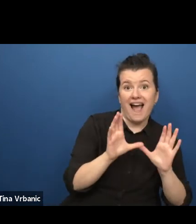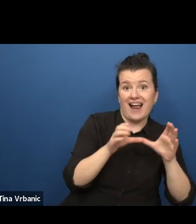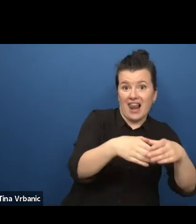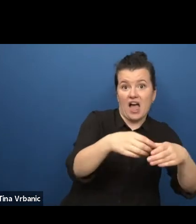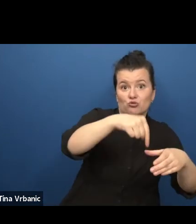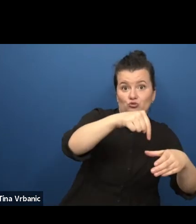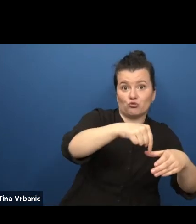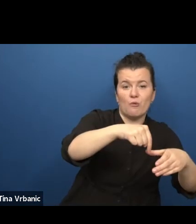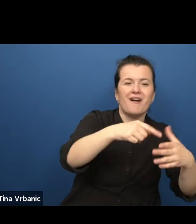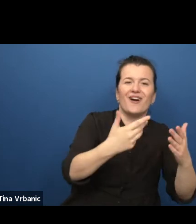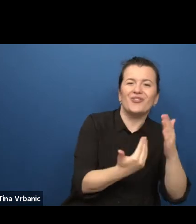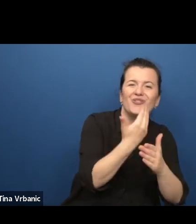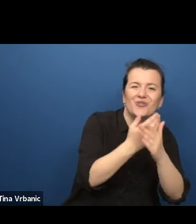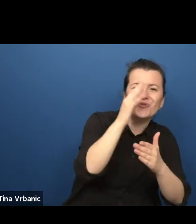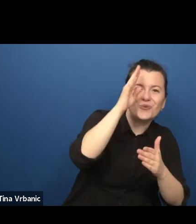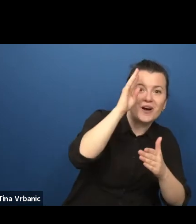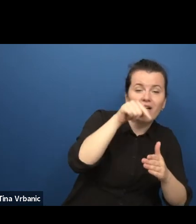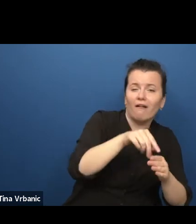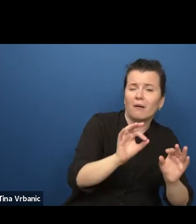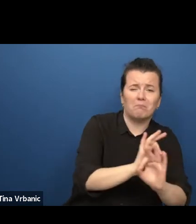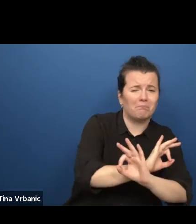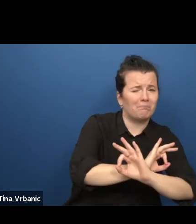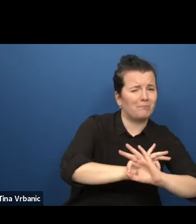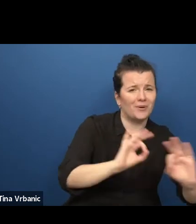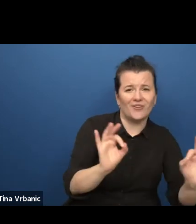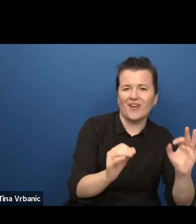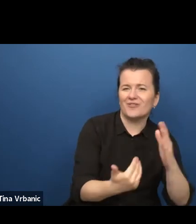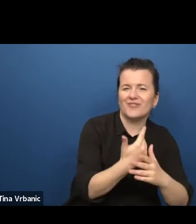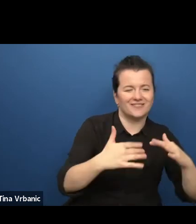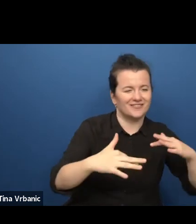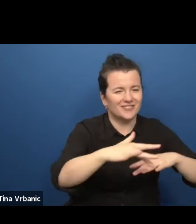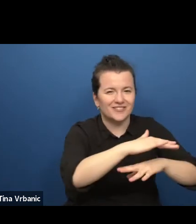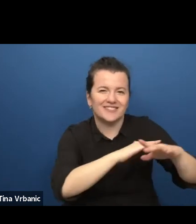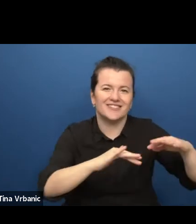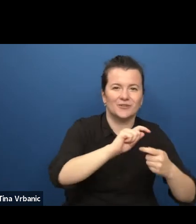to explore the polyphonic society that goes beyond prejudice